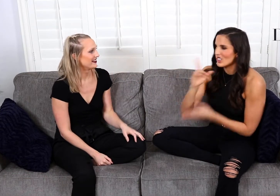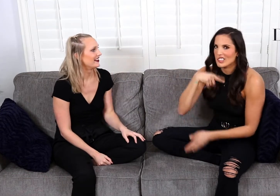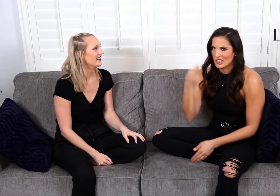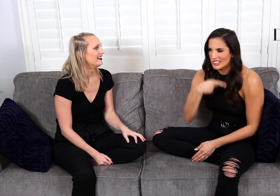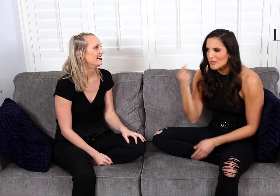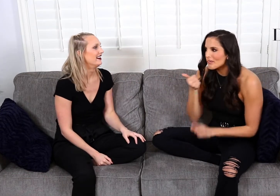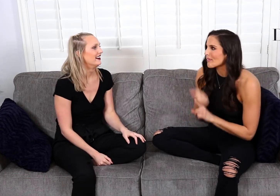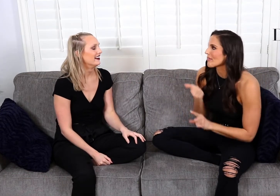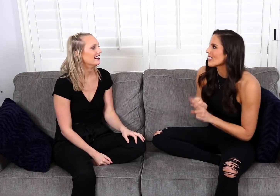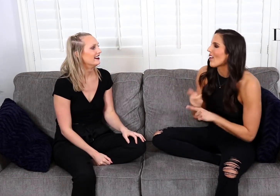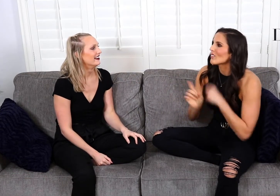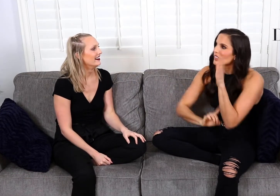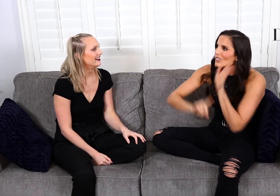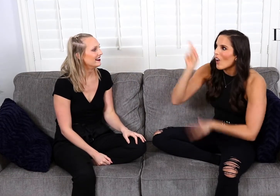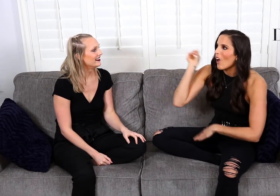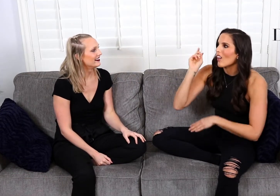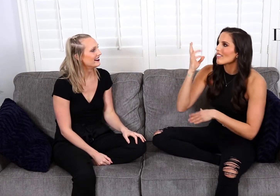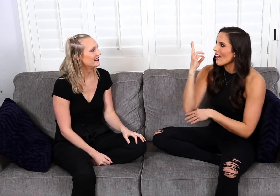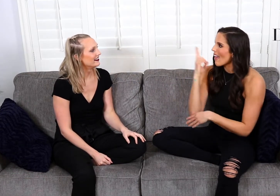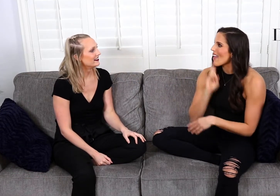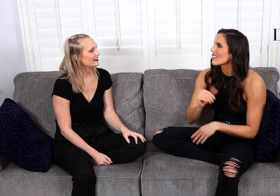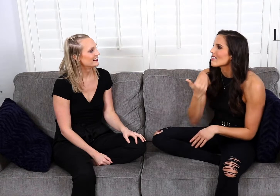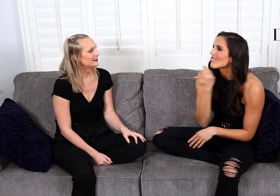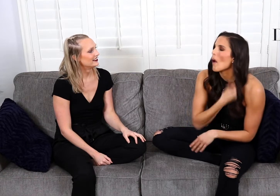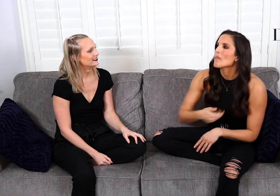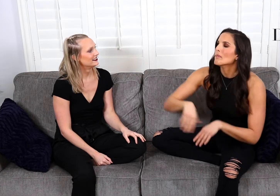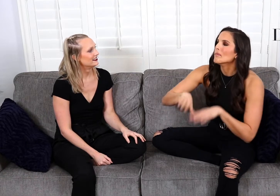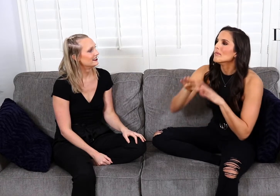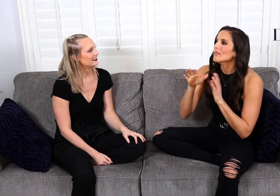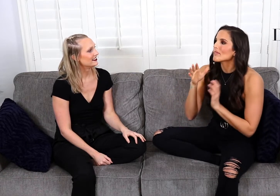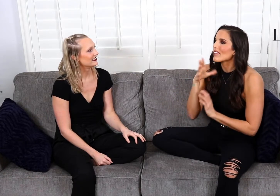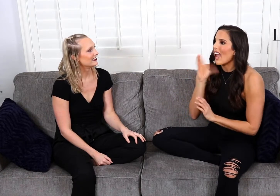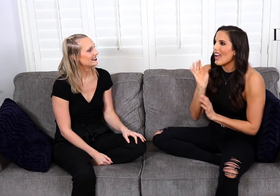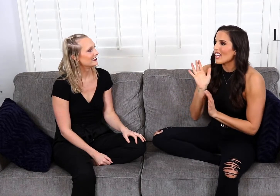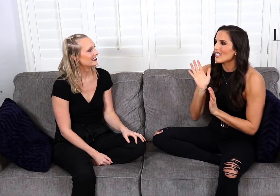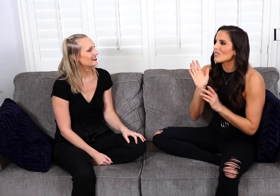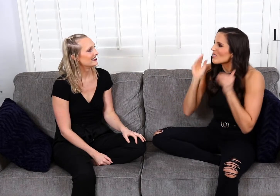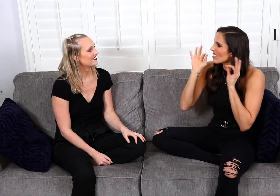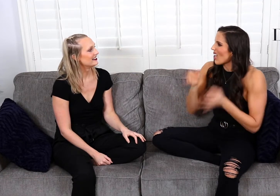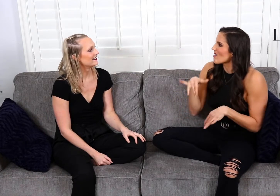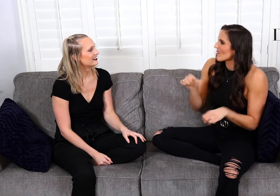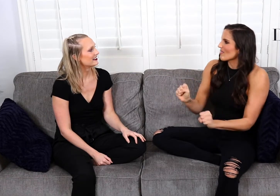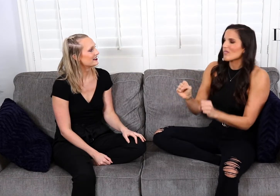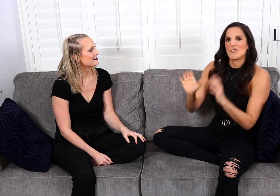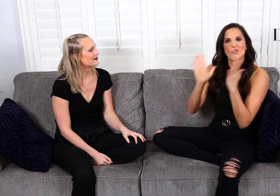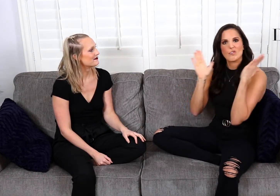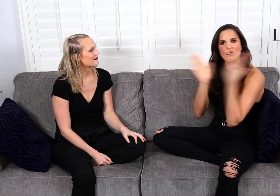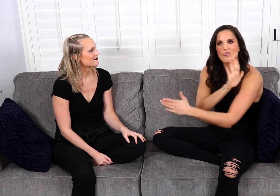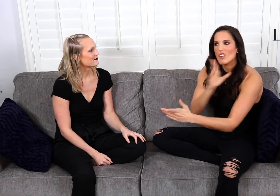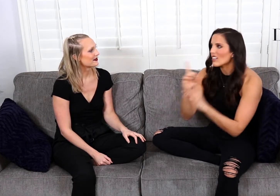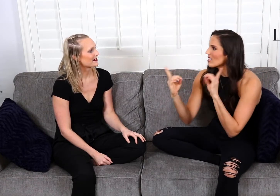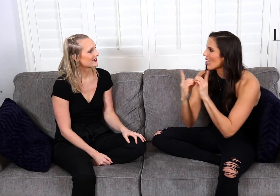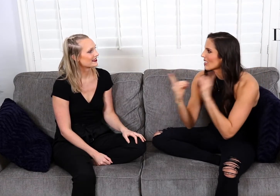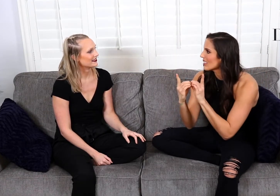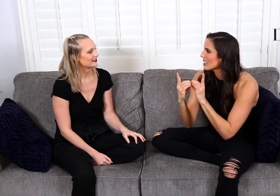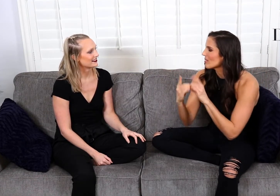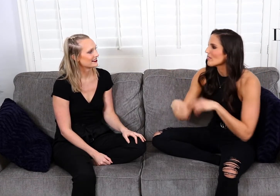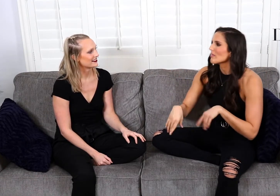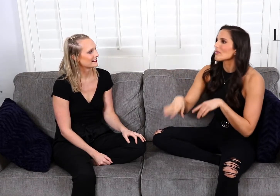A hearing guy, who was tall and handsome. So I was like, okay. Yes! Let's go on a date.